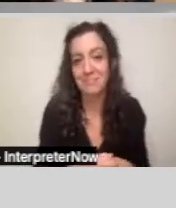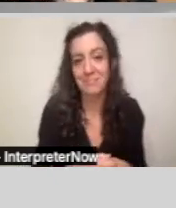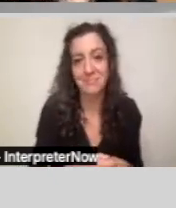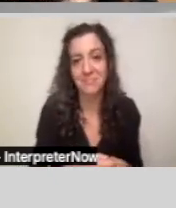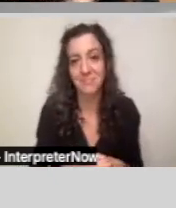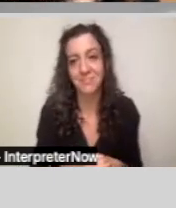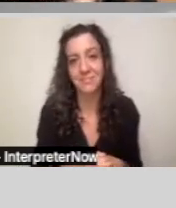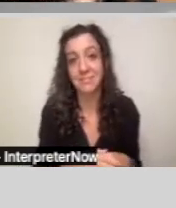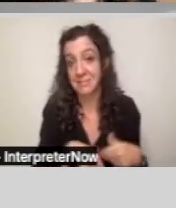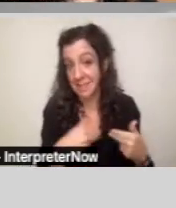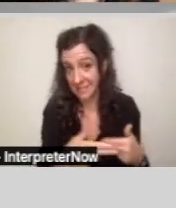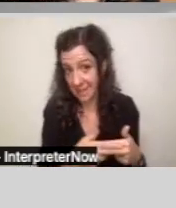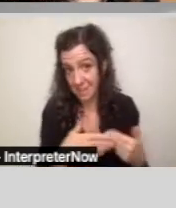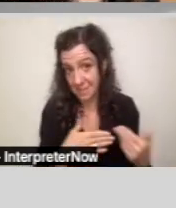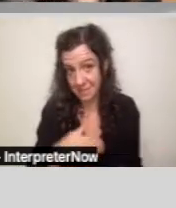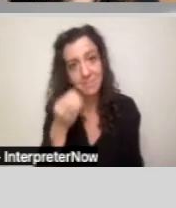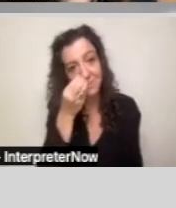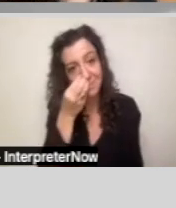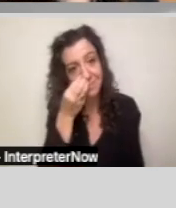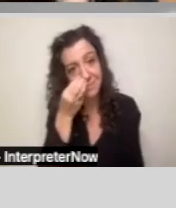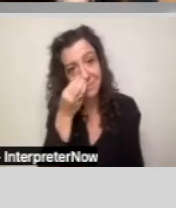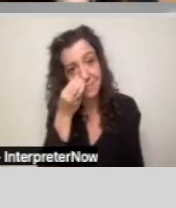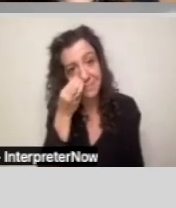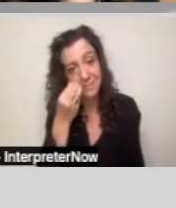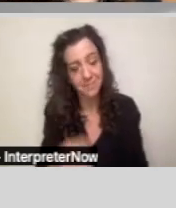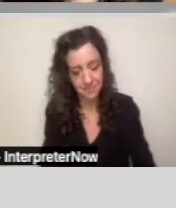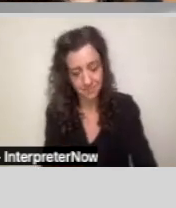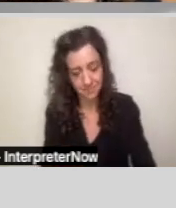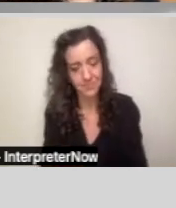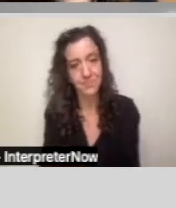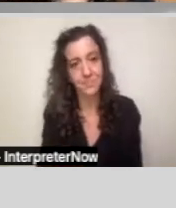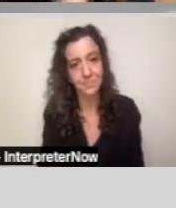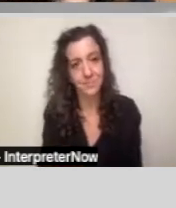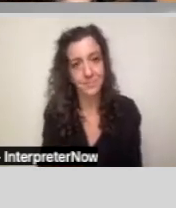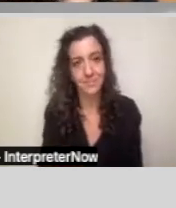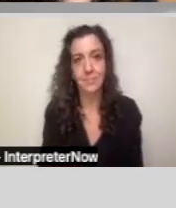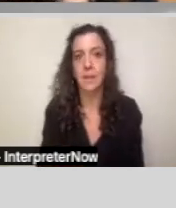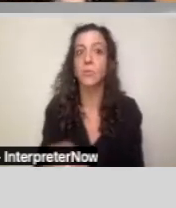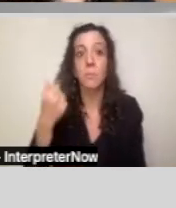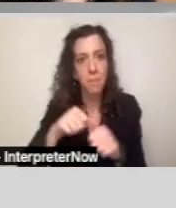Go ahead to the next slide. So, what does it mean to have a developmental disability?